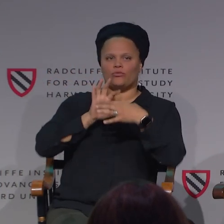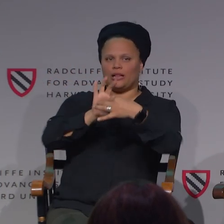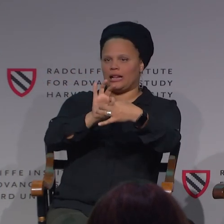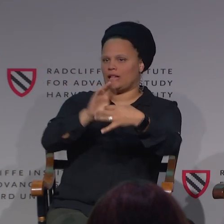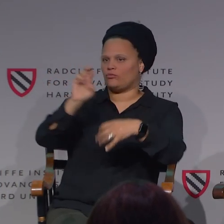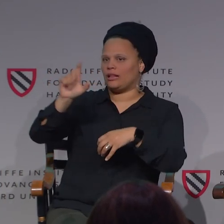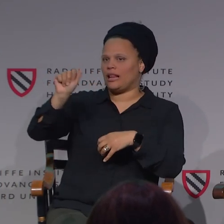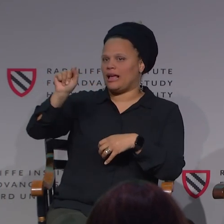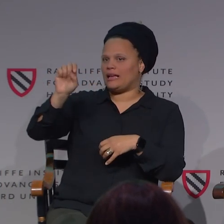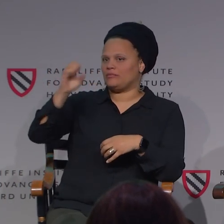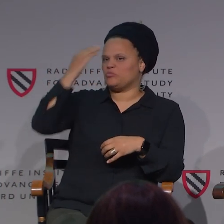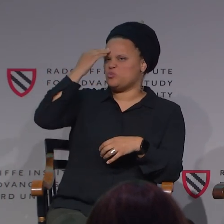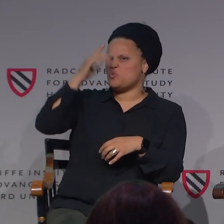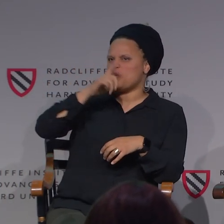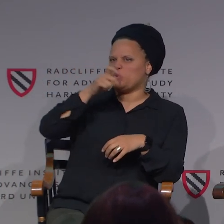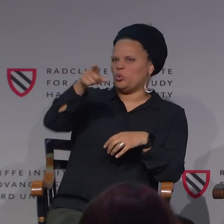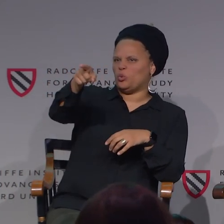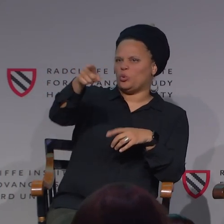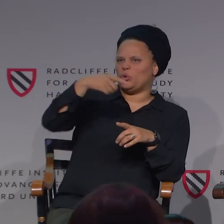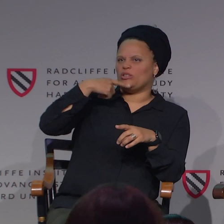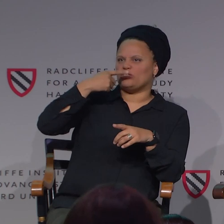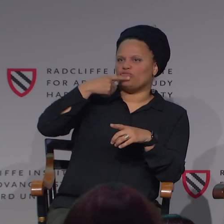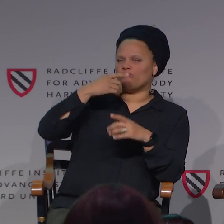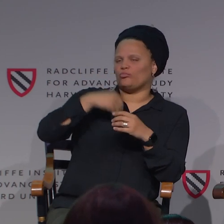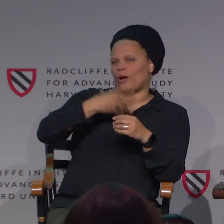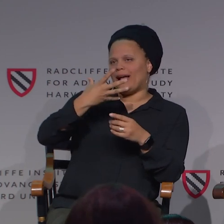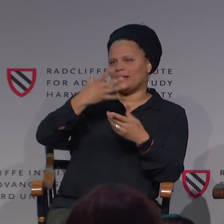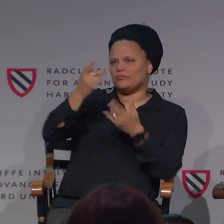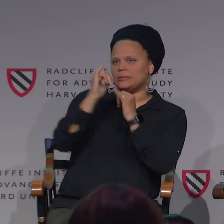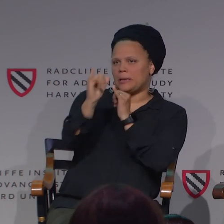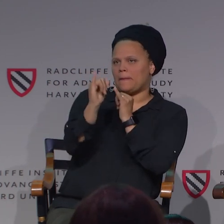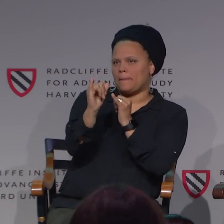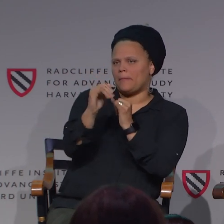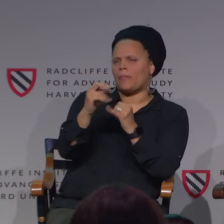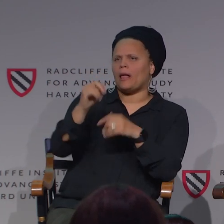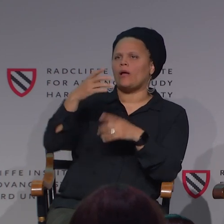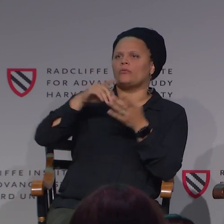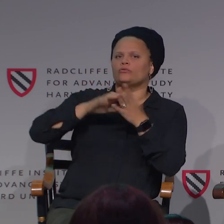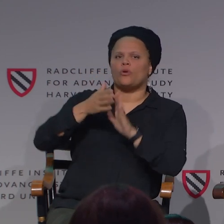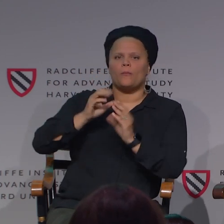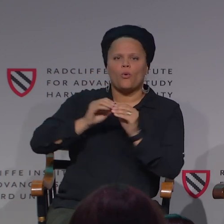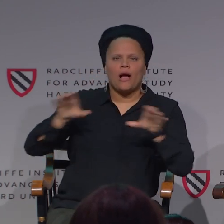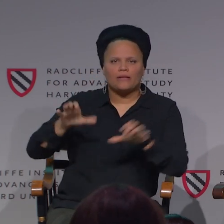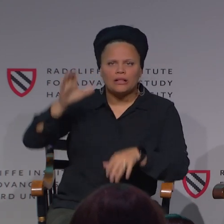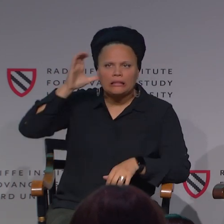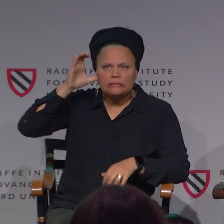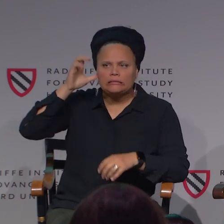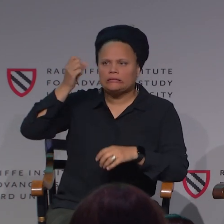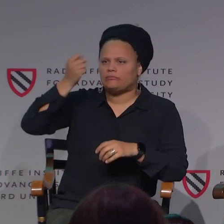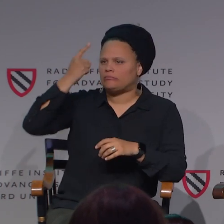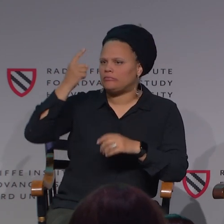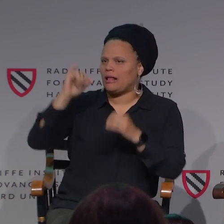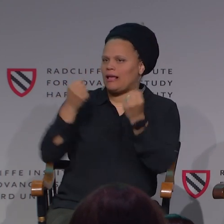Because in that way, there's a relatability And see that common ground, which